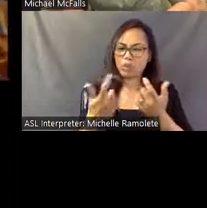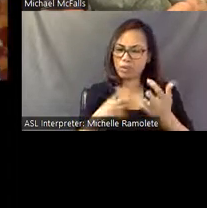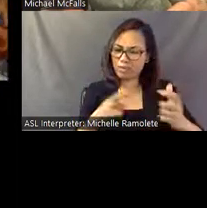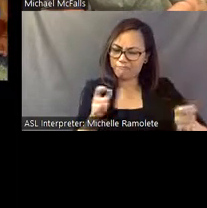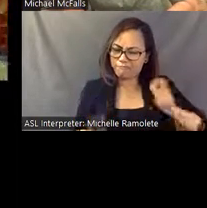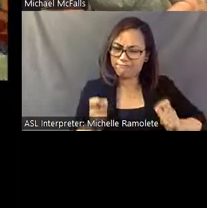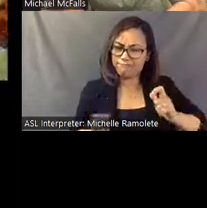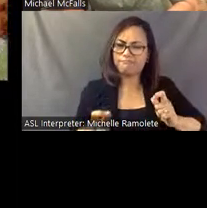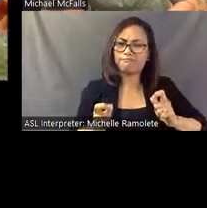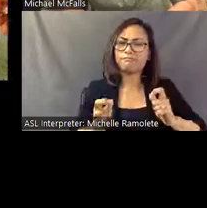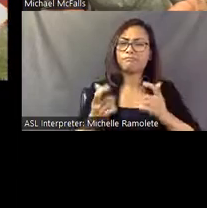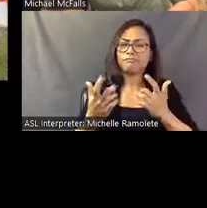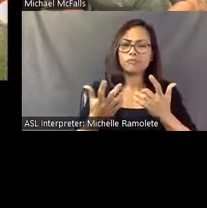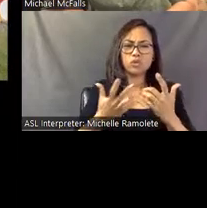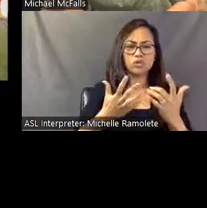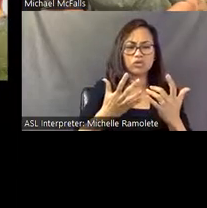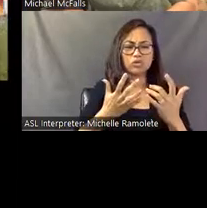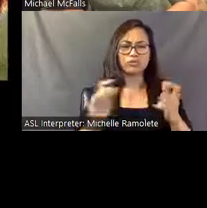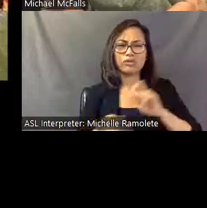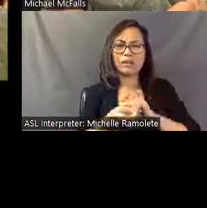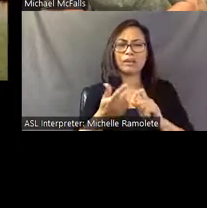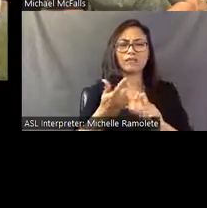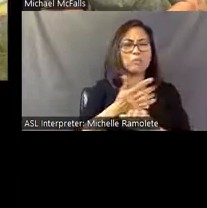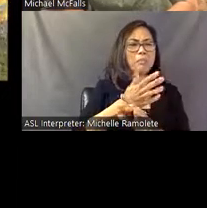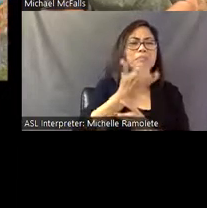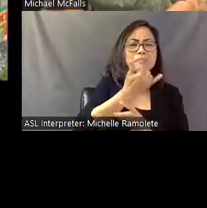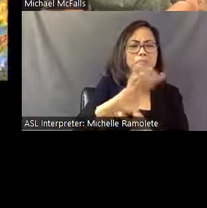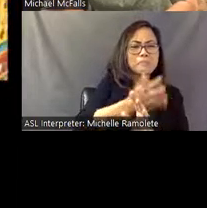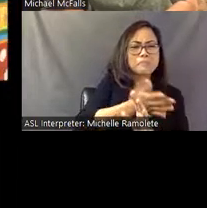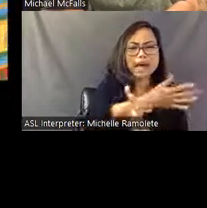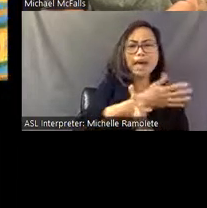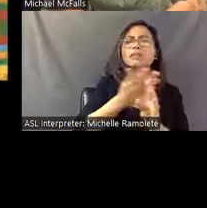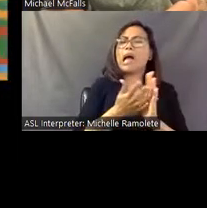The Pasaquan, these beings that he keeps seeing in his visions, are beings- or maybe even